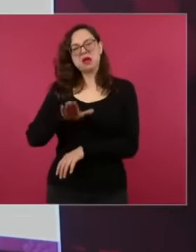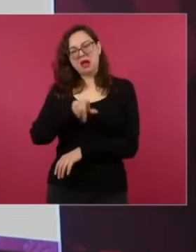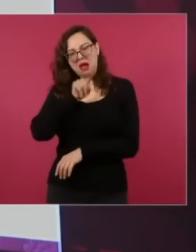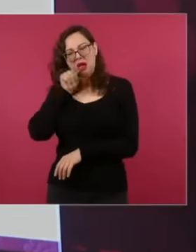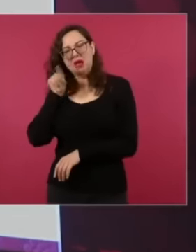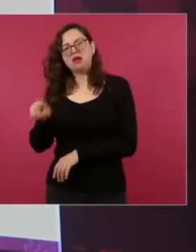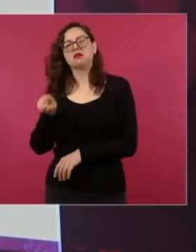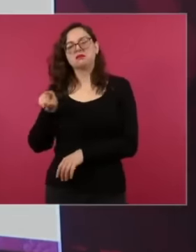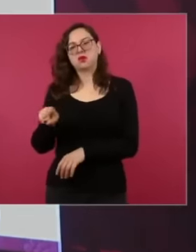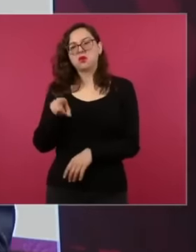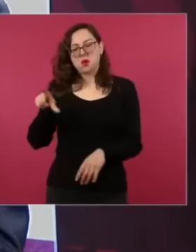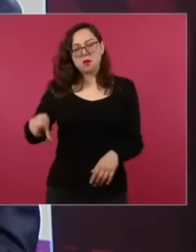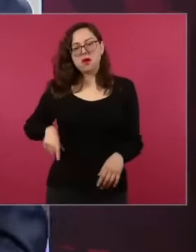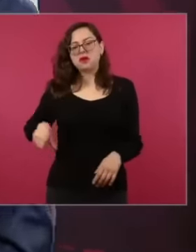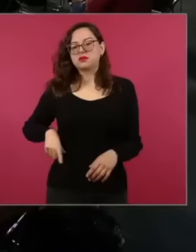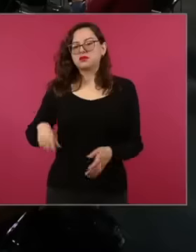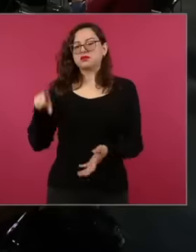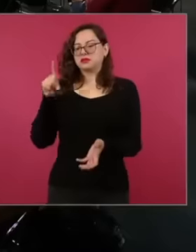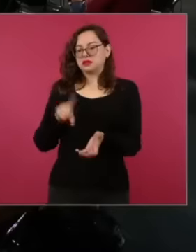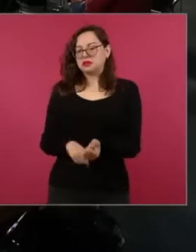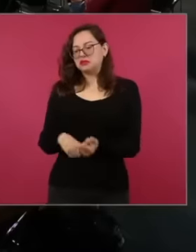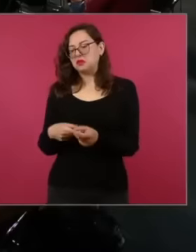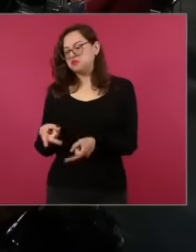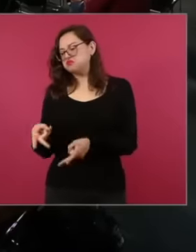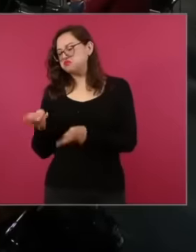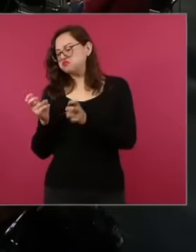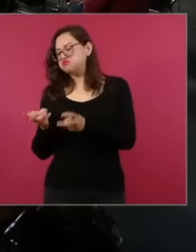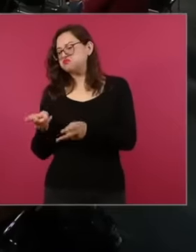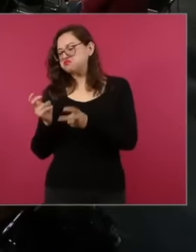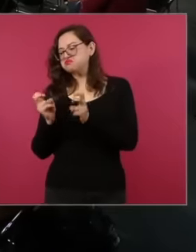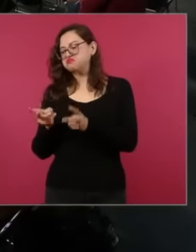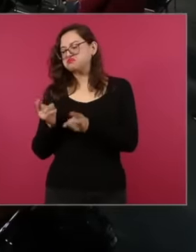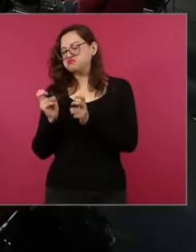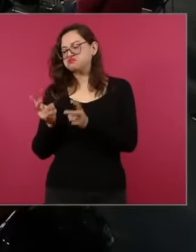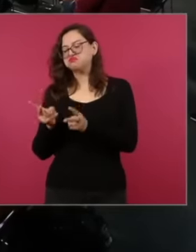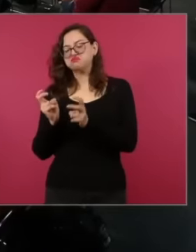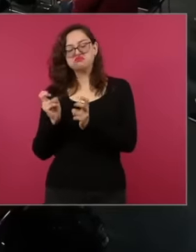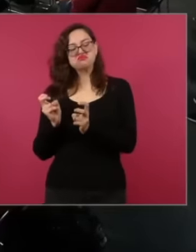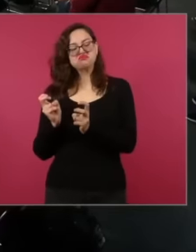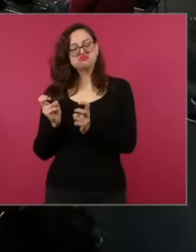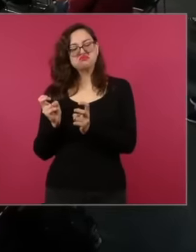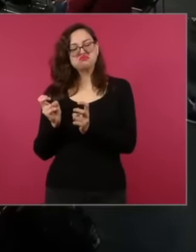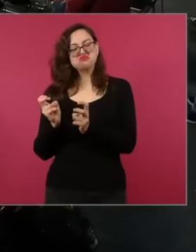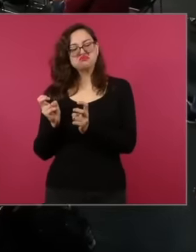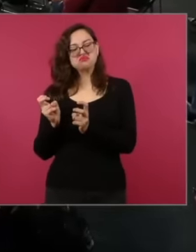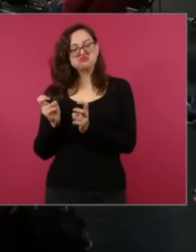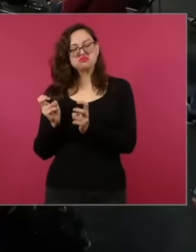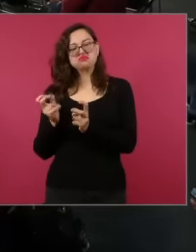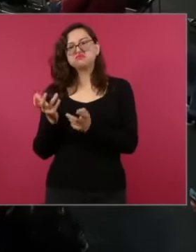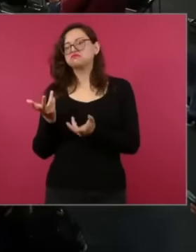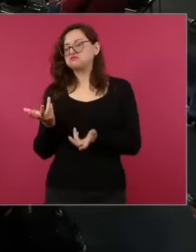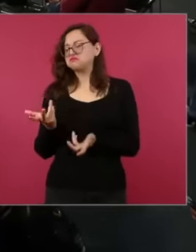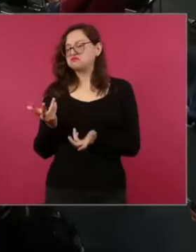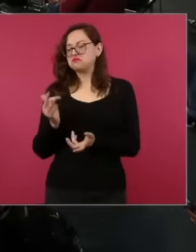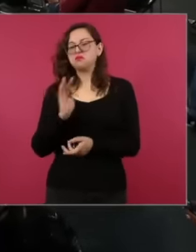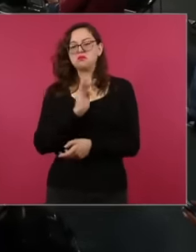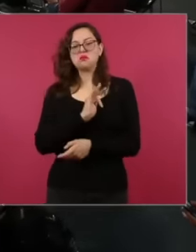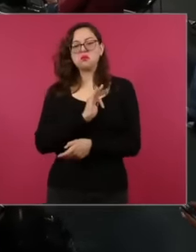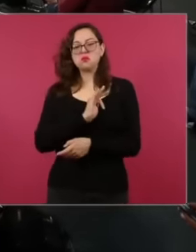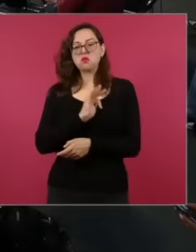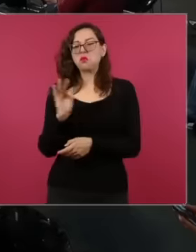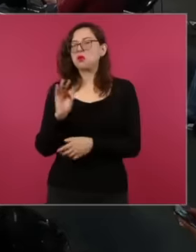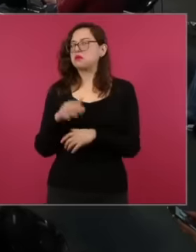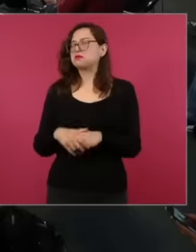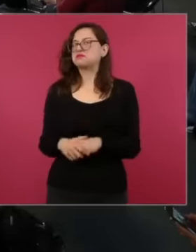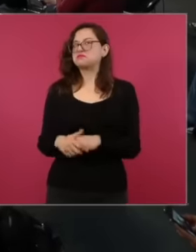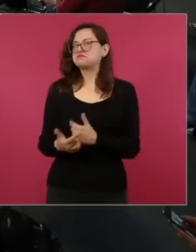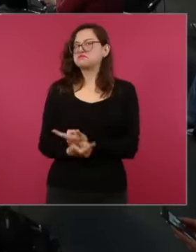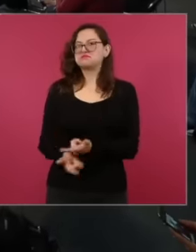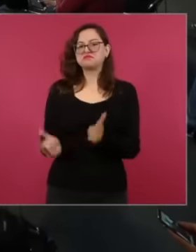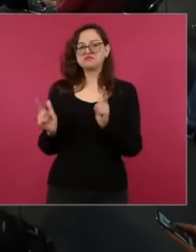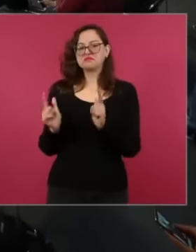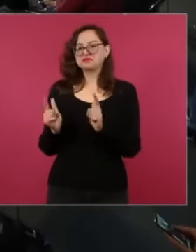public official has the mission of taking care